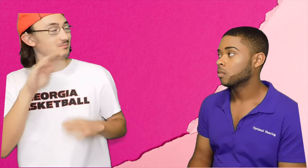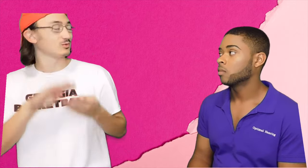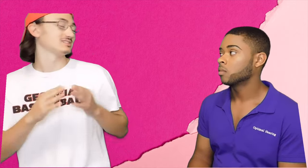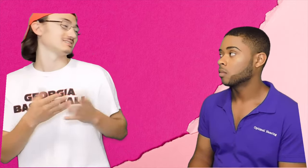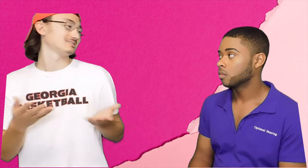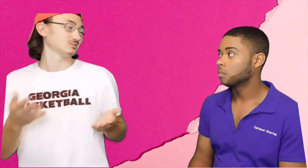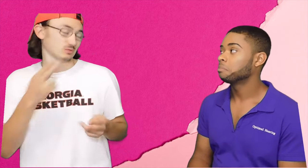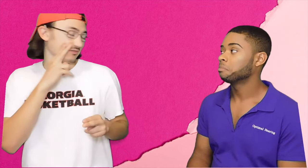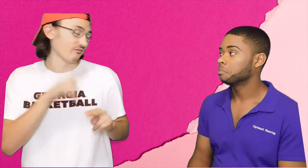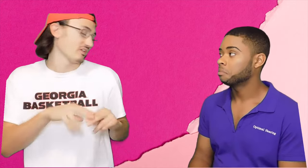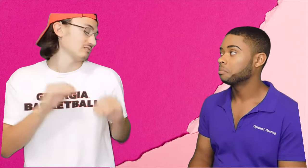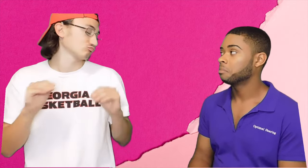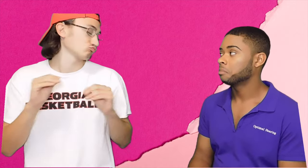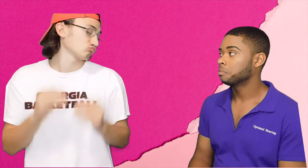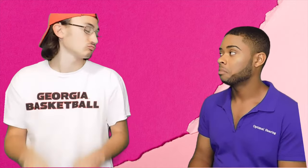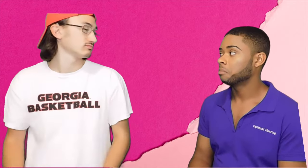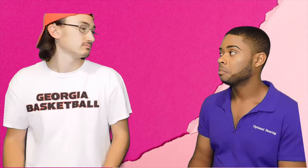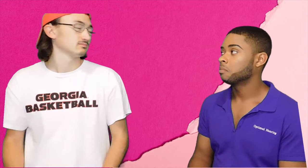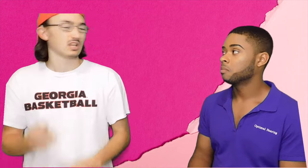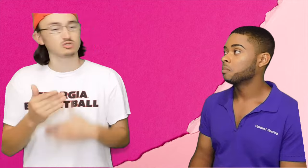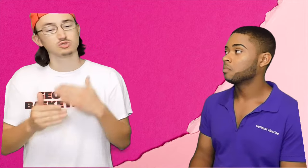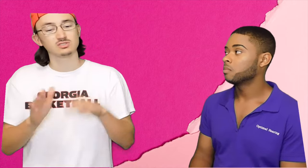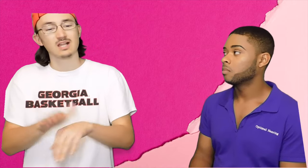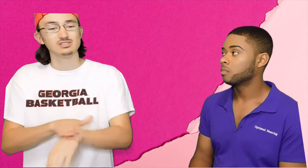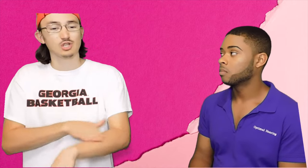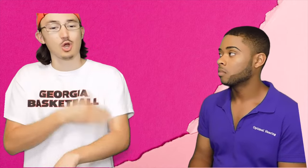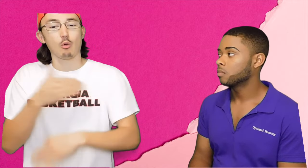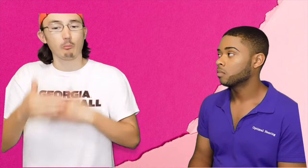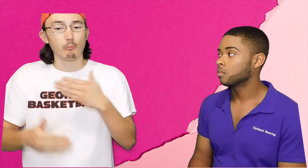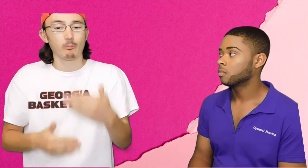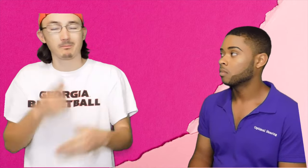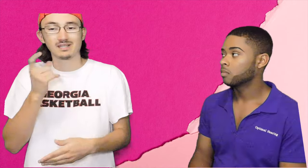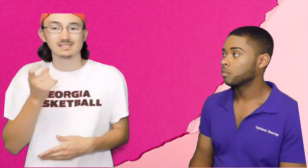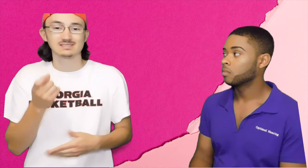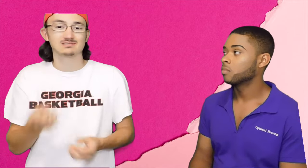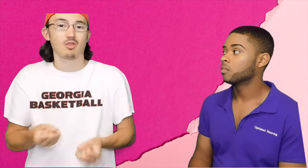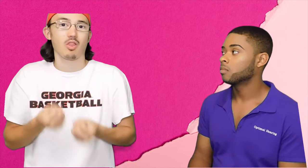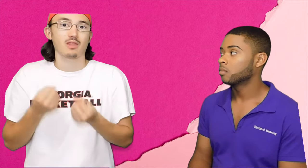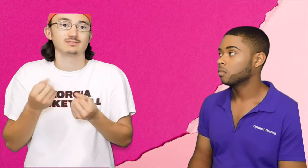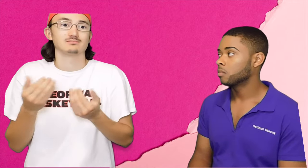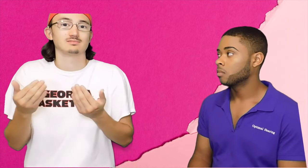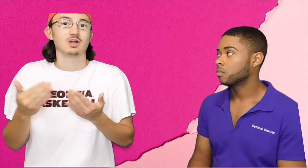if you know ASL, you're a part deaf community. So it's a lot fun to teach, though usually a slow process